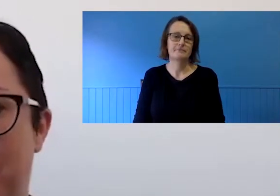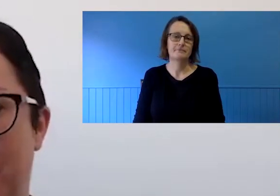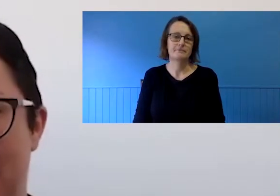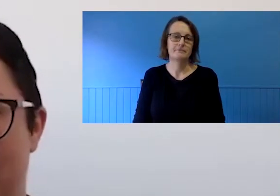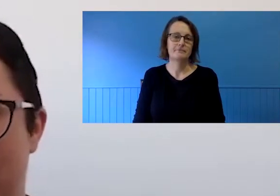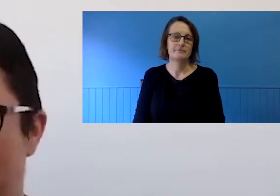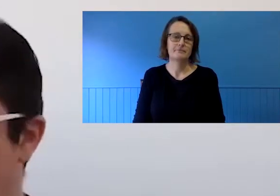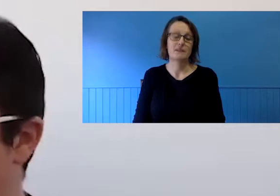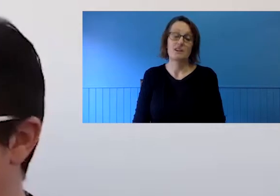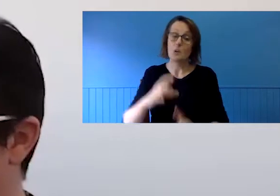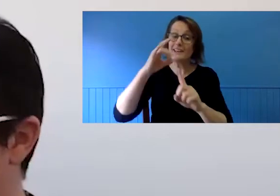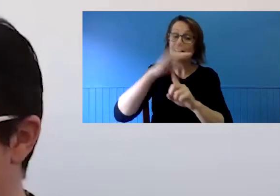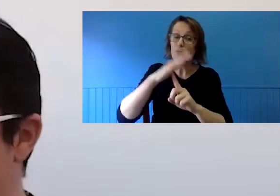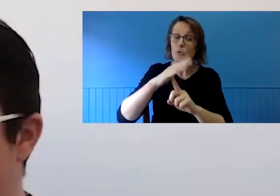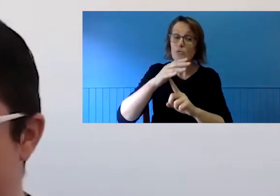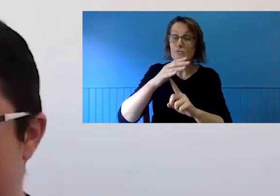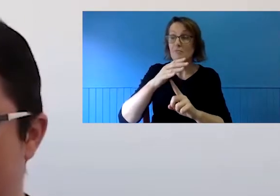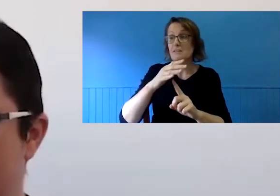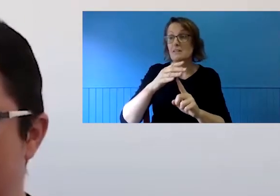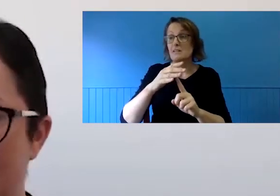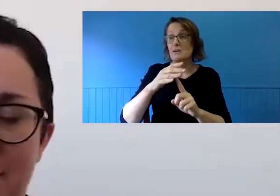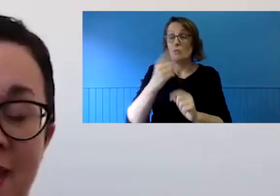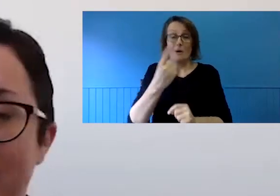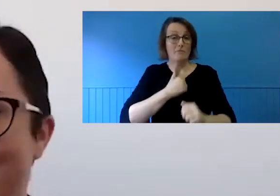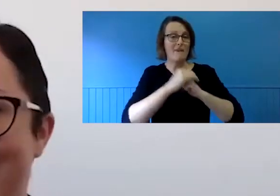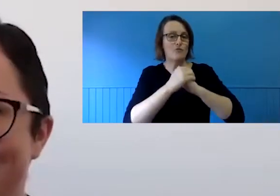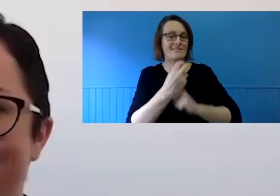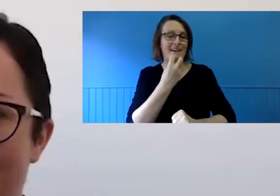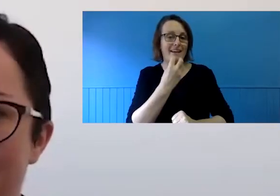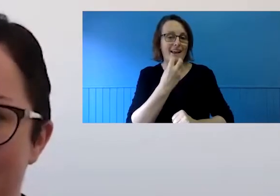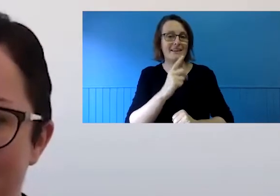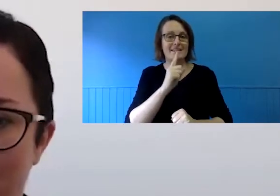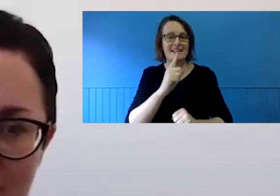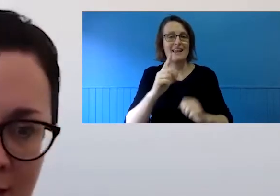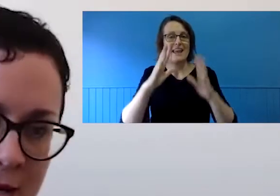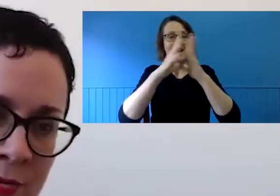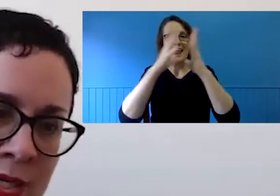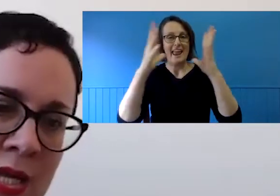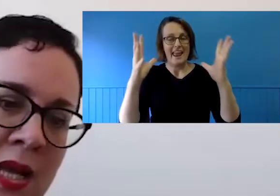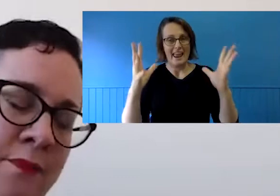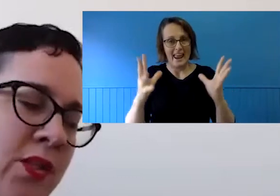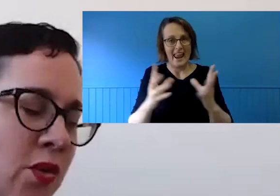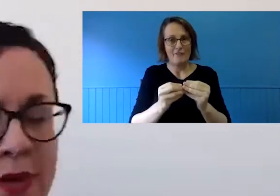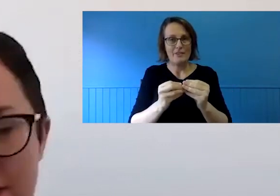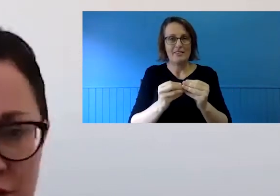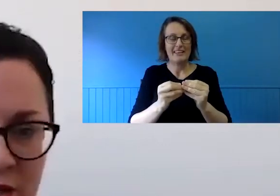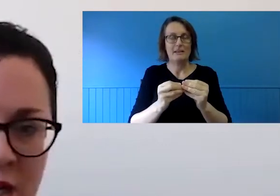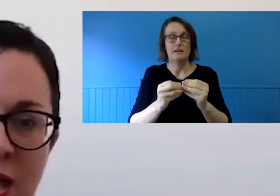As a friend of mine in Adelaide said recently, everything is a lot right now. So